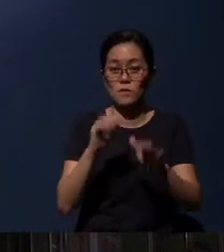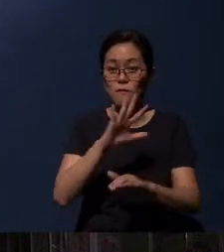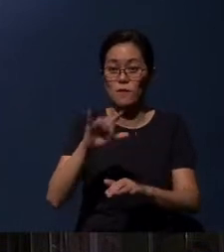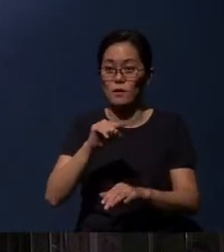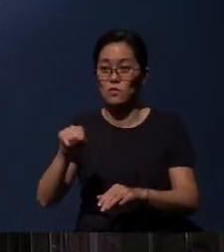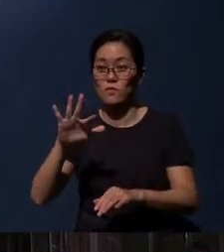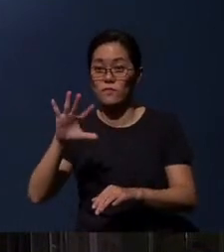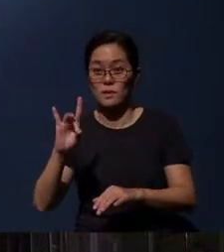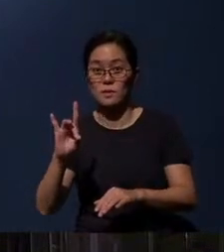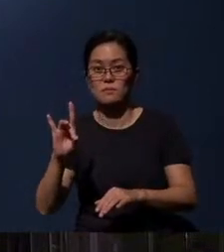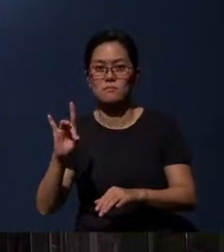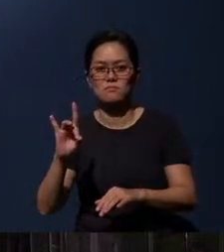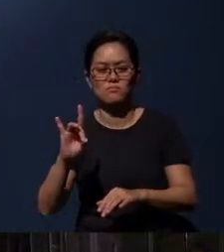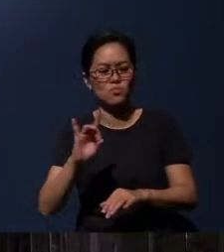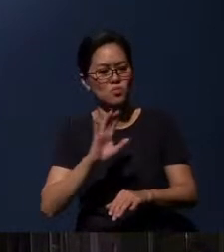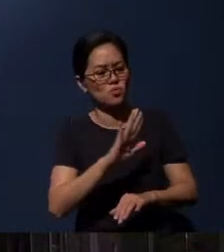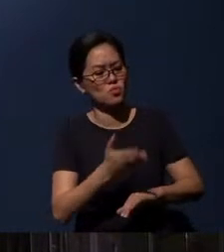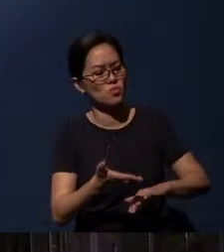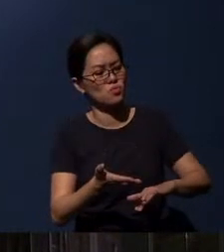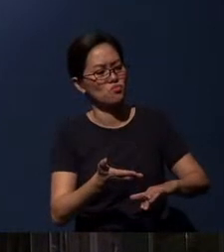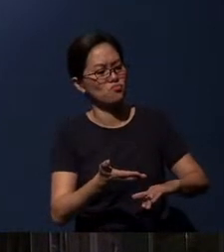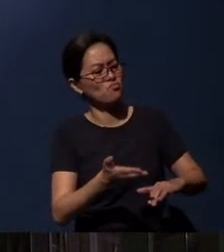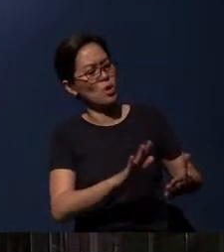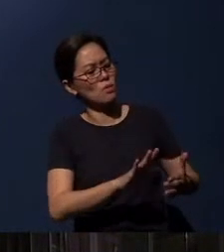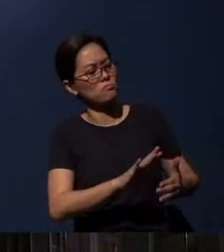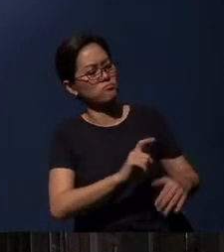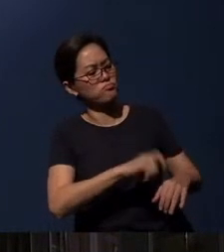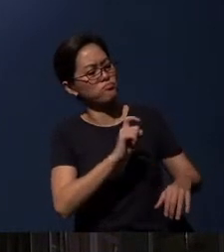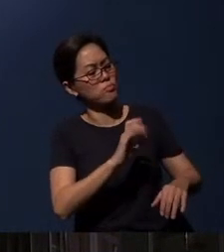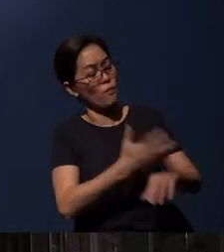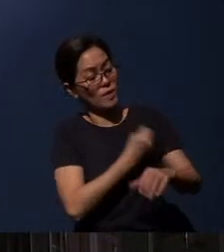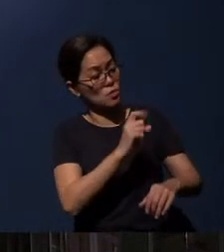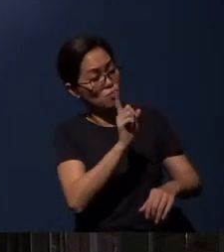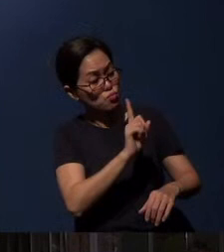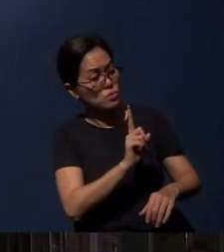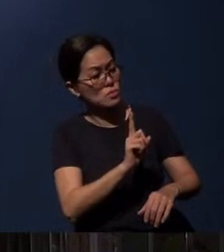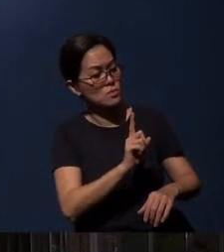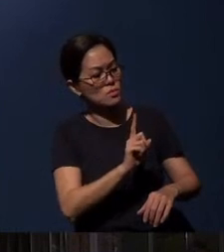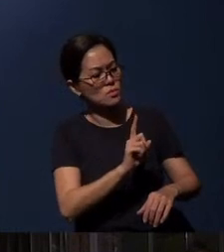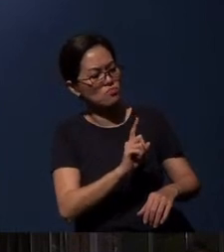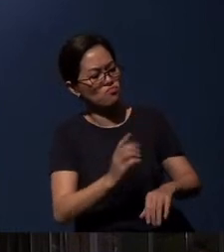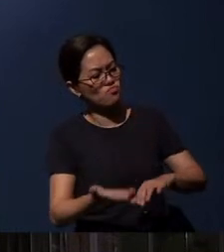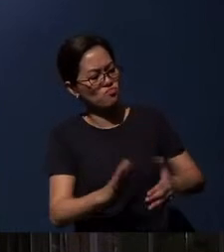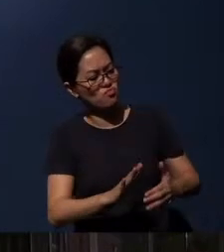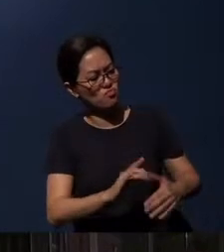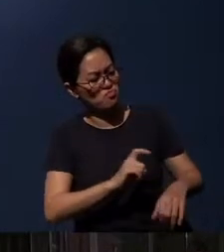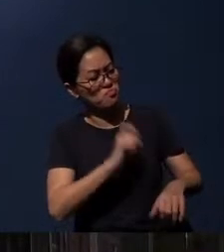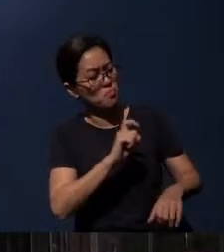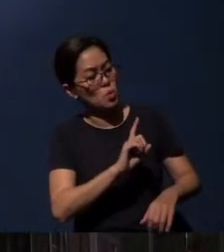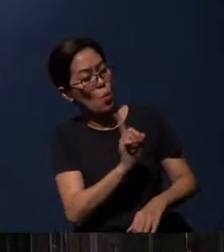“Where, O death, is your victory? Where, O death, is your sting?”